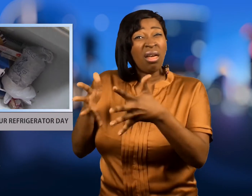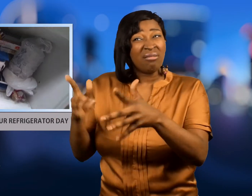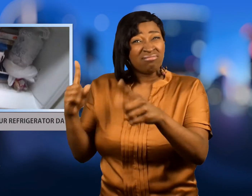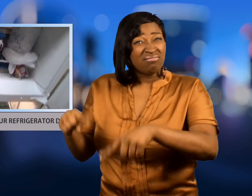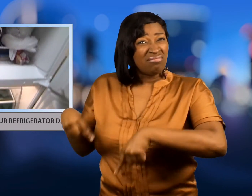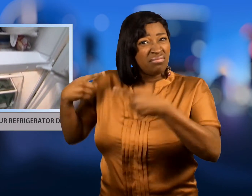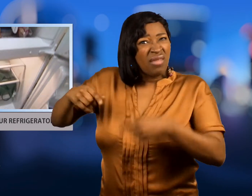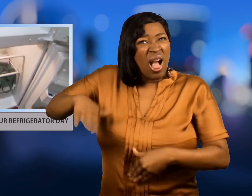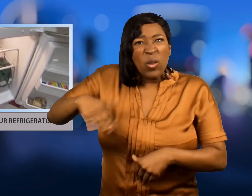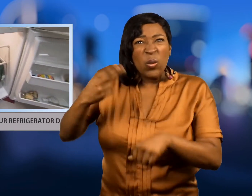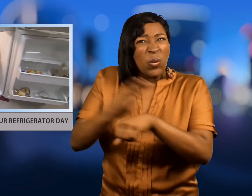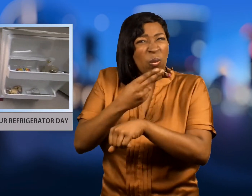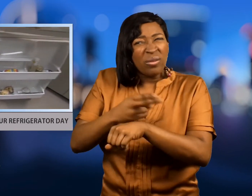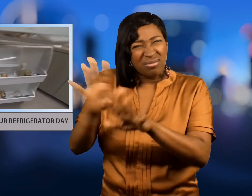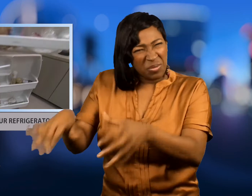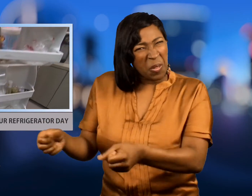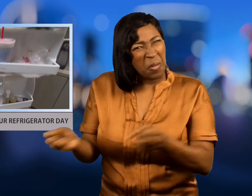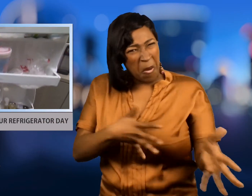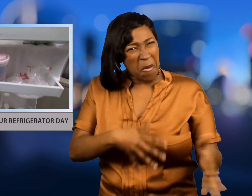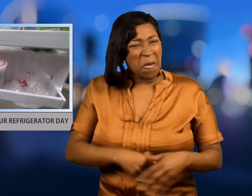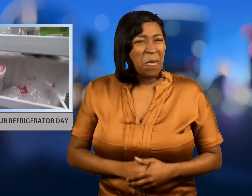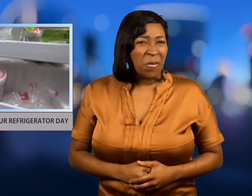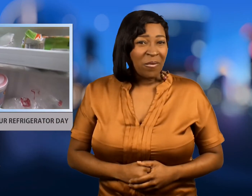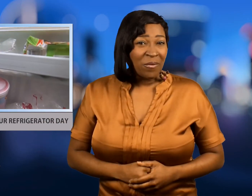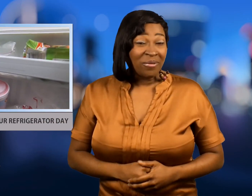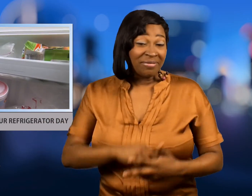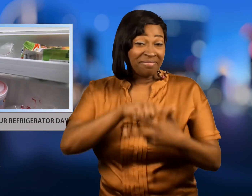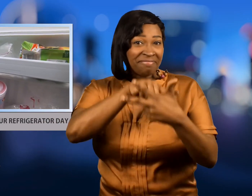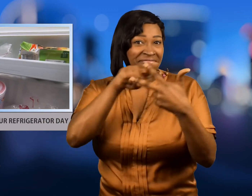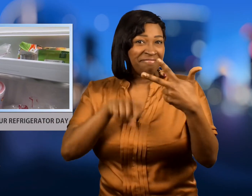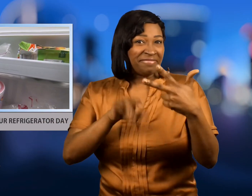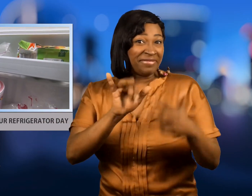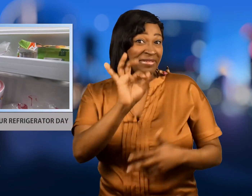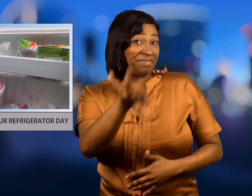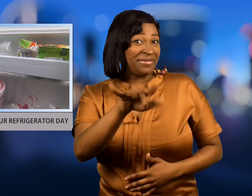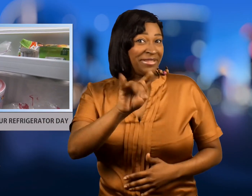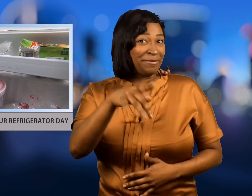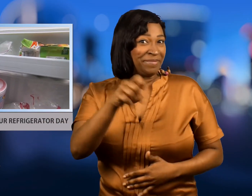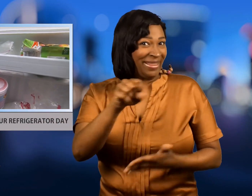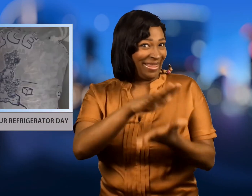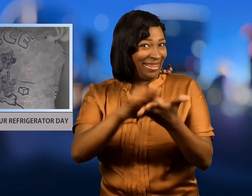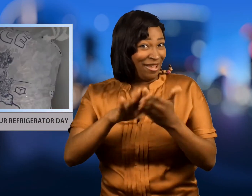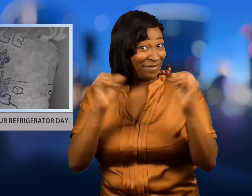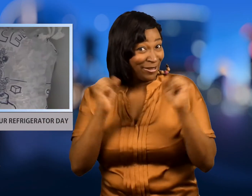have not used in a while.